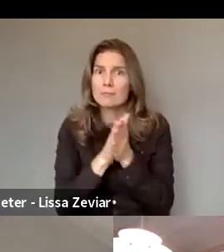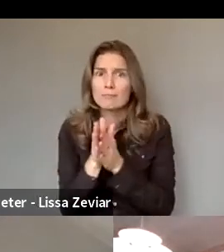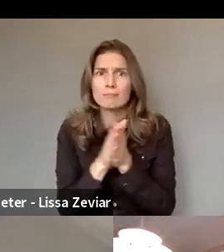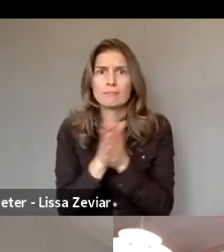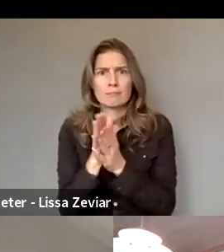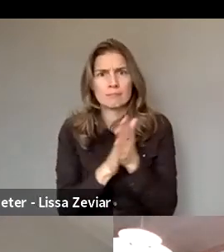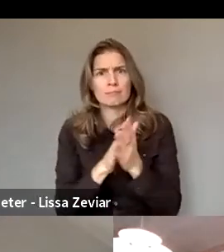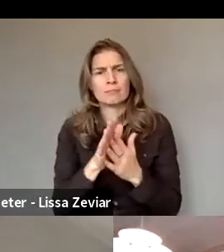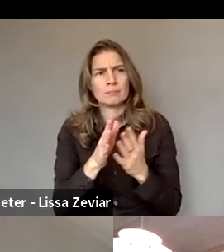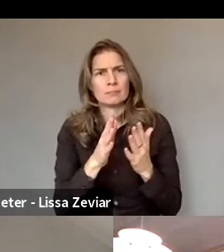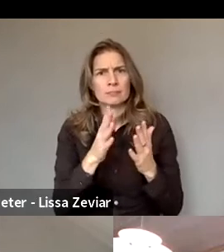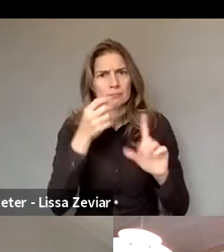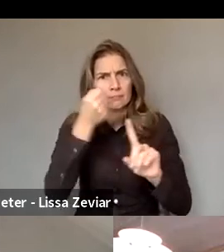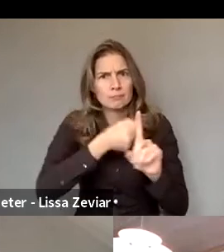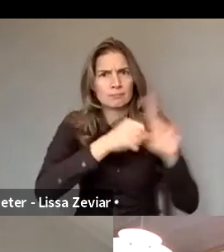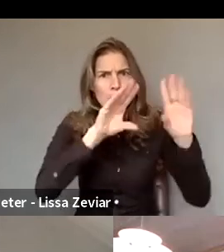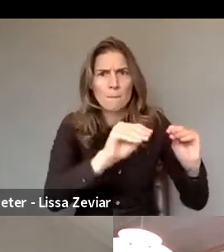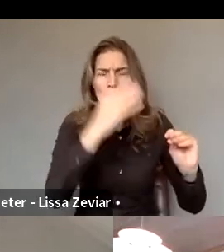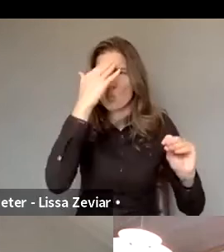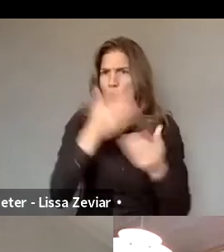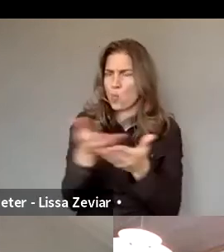And also, obviously, we’ve been members